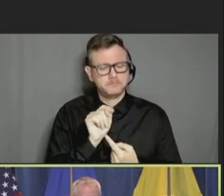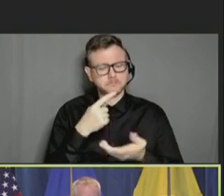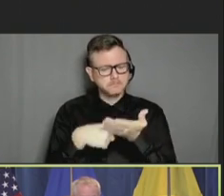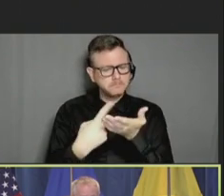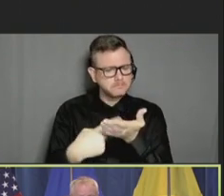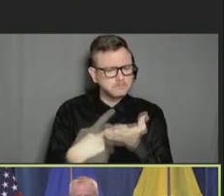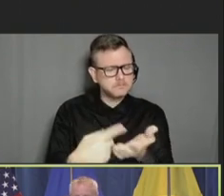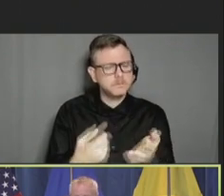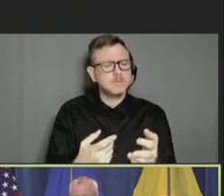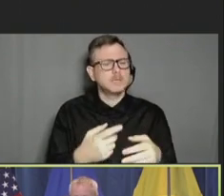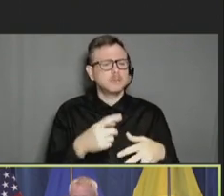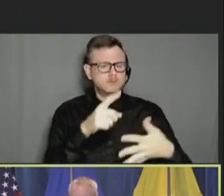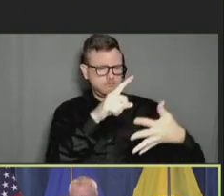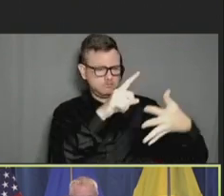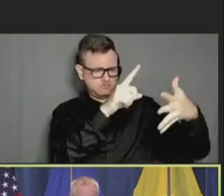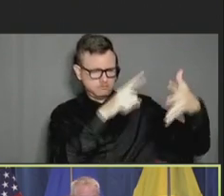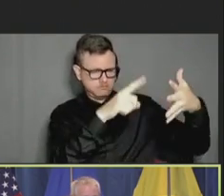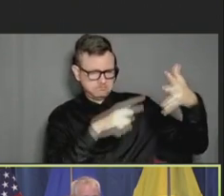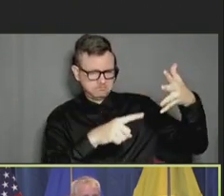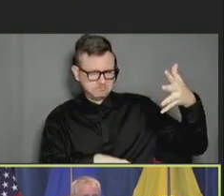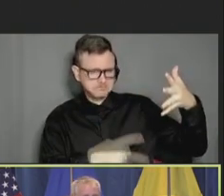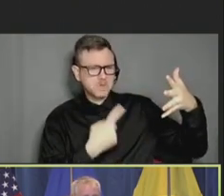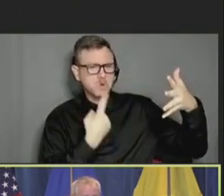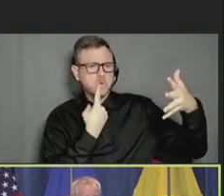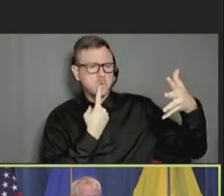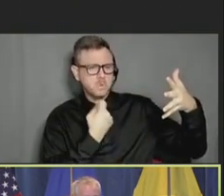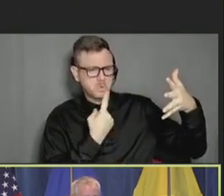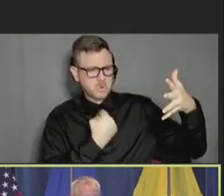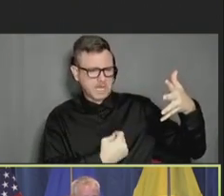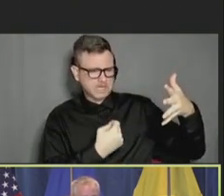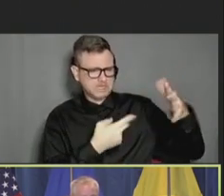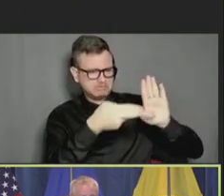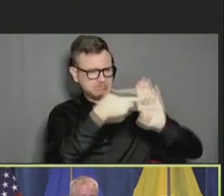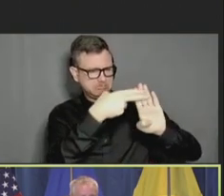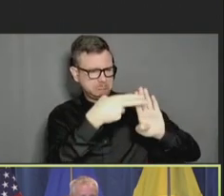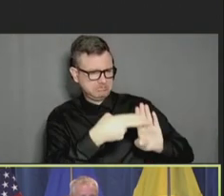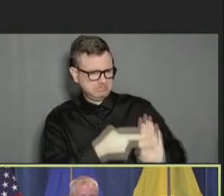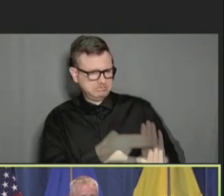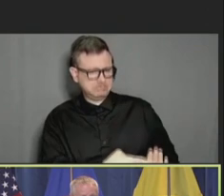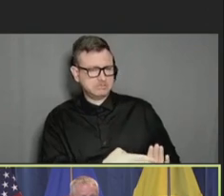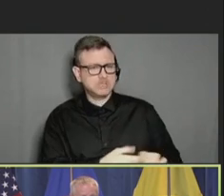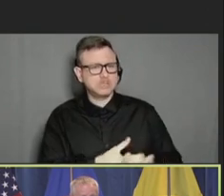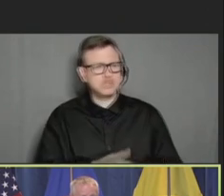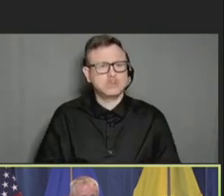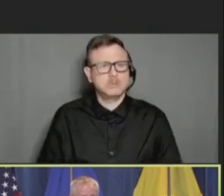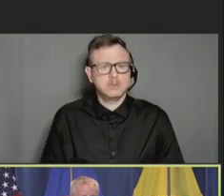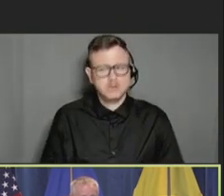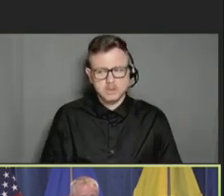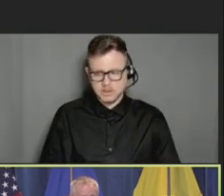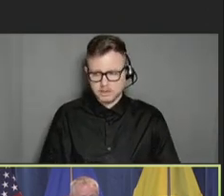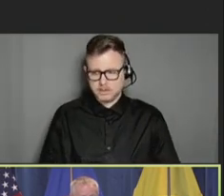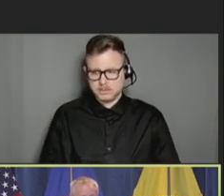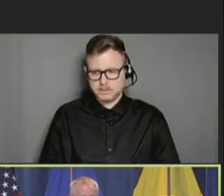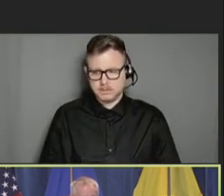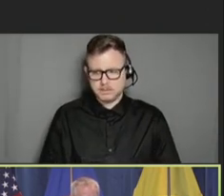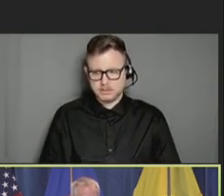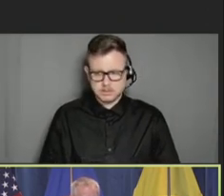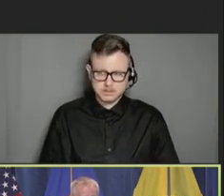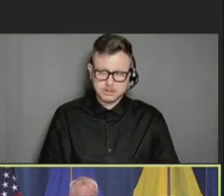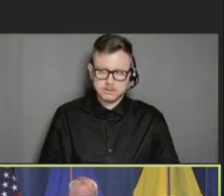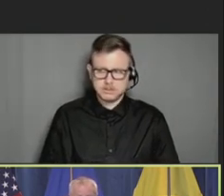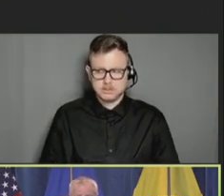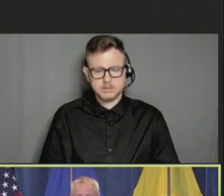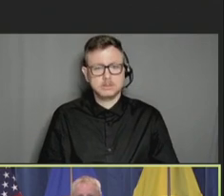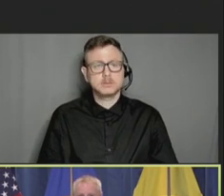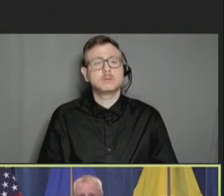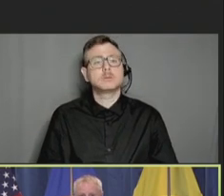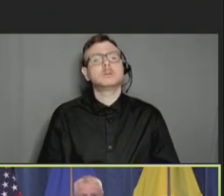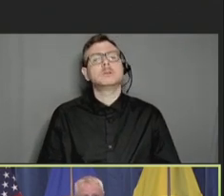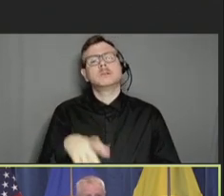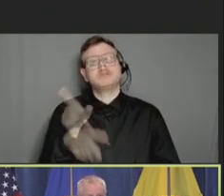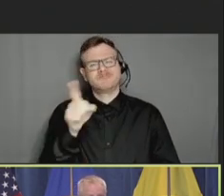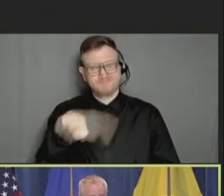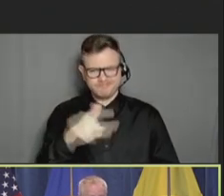of topics that you see highlighted in red in this outline. As you all know, going through